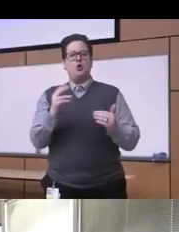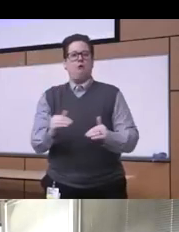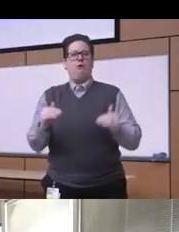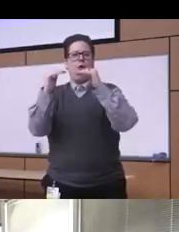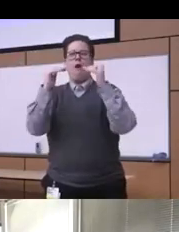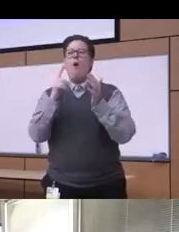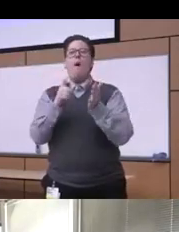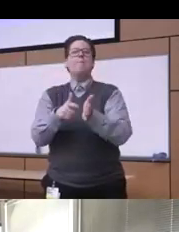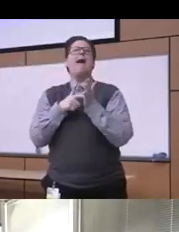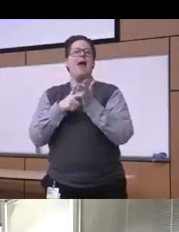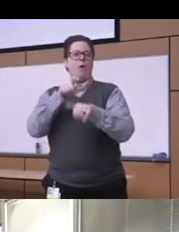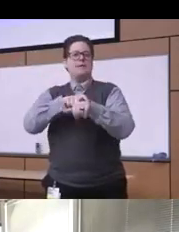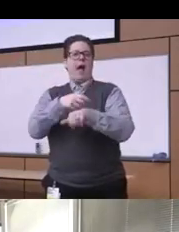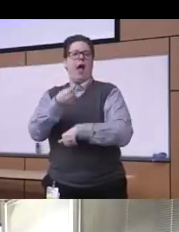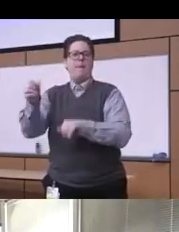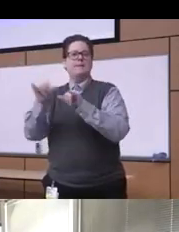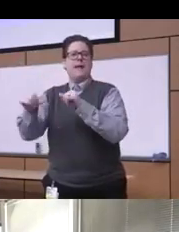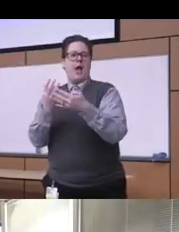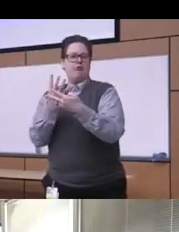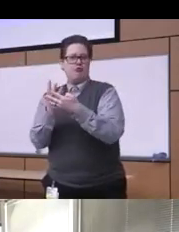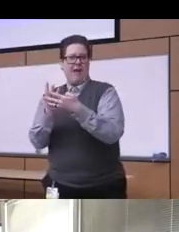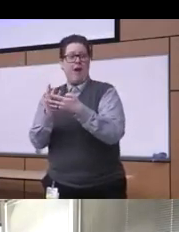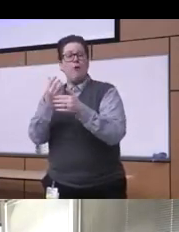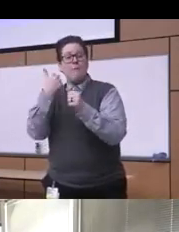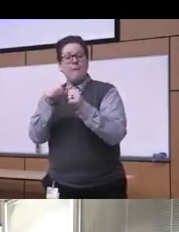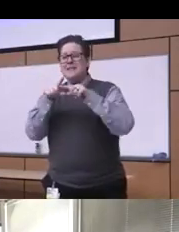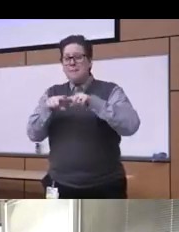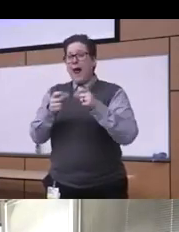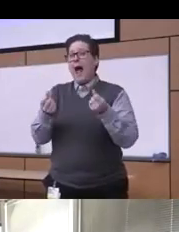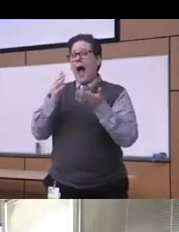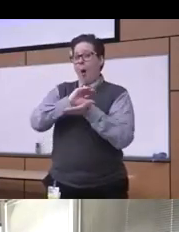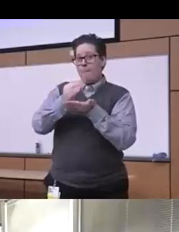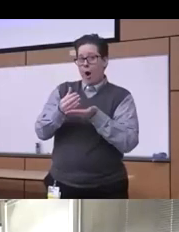were based as I mentioned on the quantity and the type of drug involved in the offense you know and